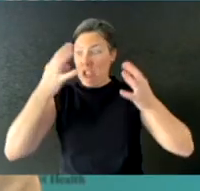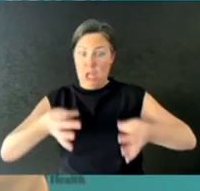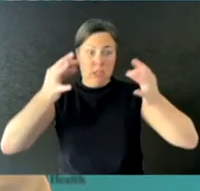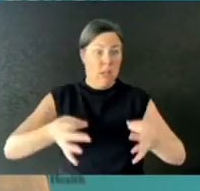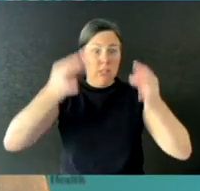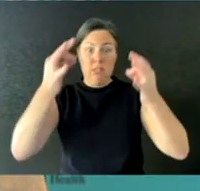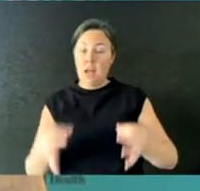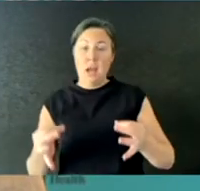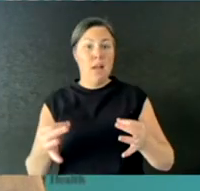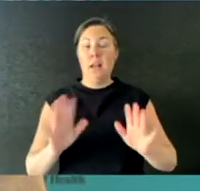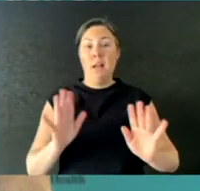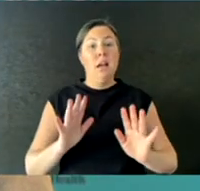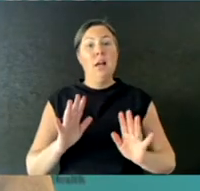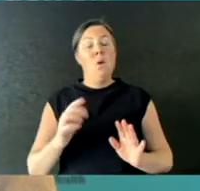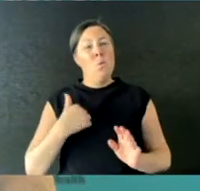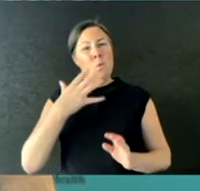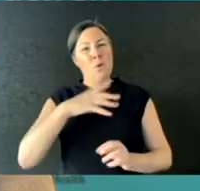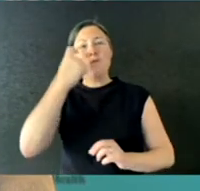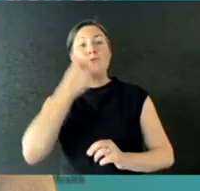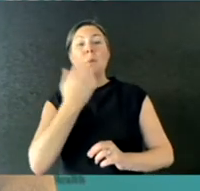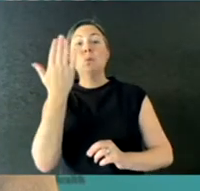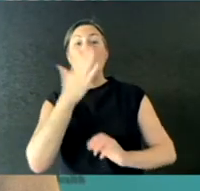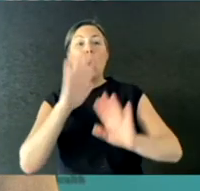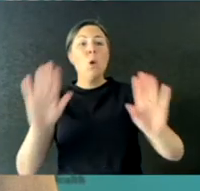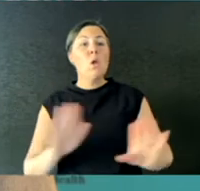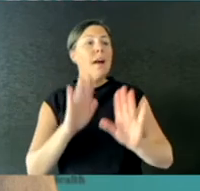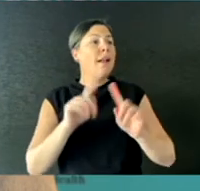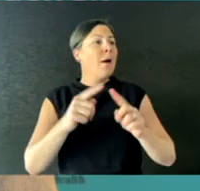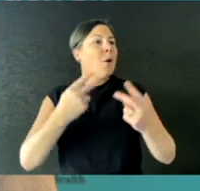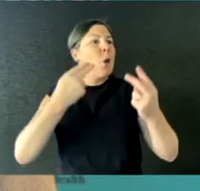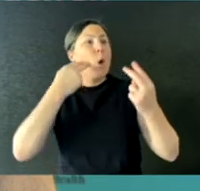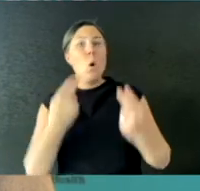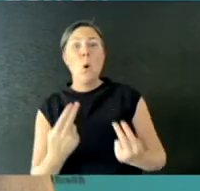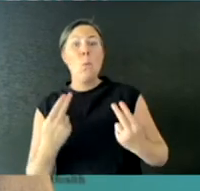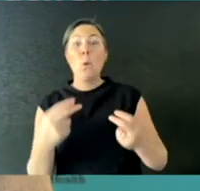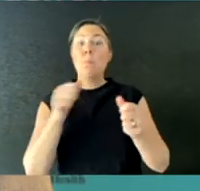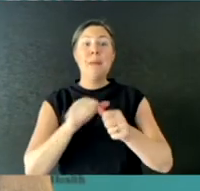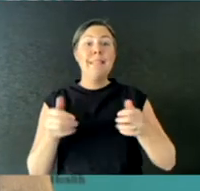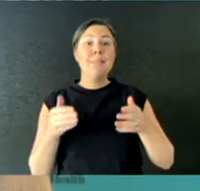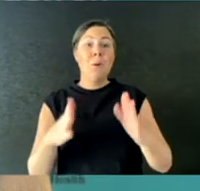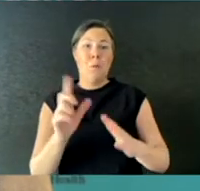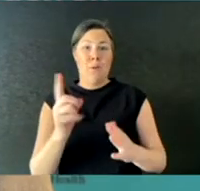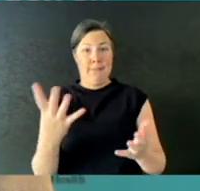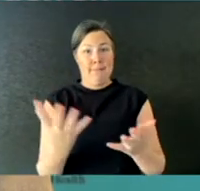holidays as close to how they usually are, is to be as safe and COVID safe as possible,